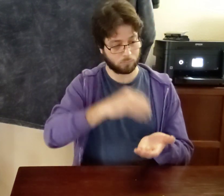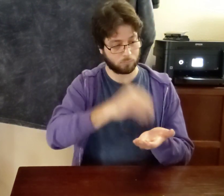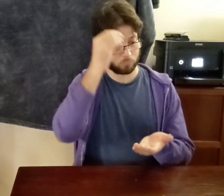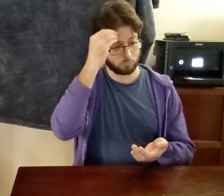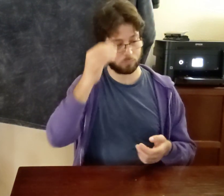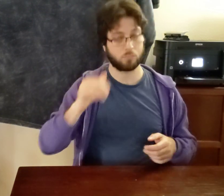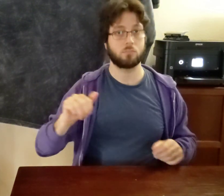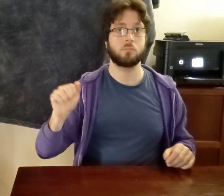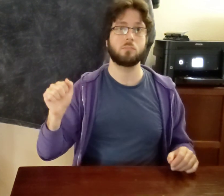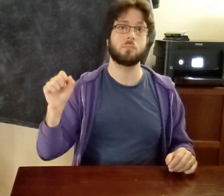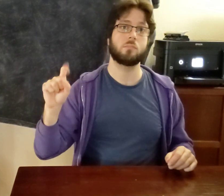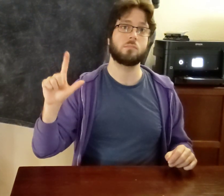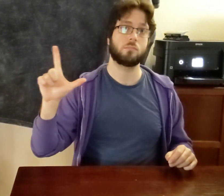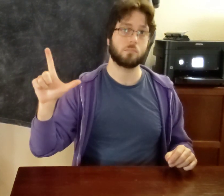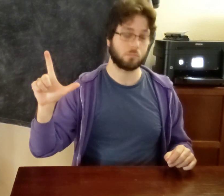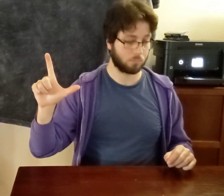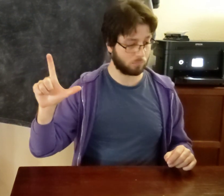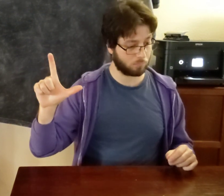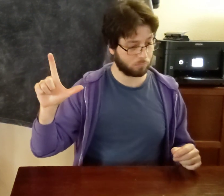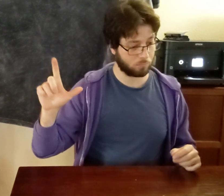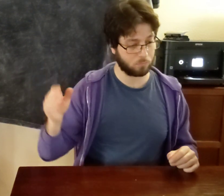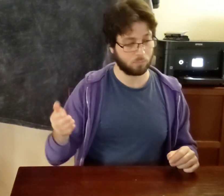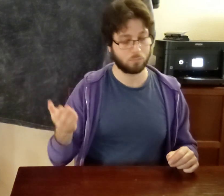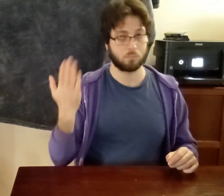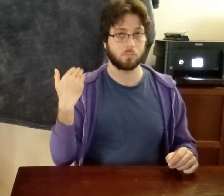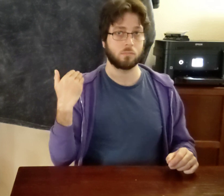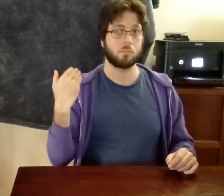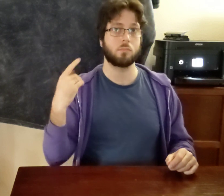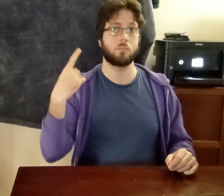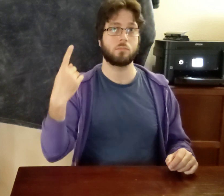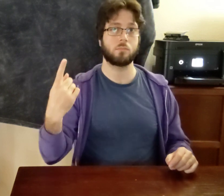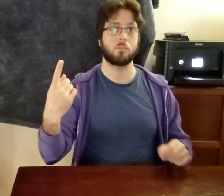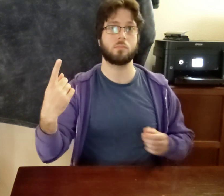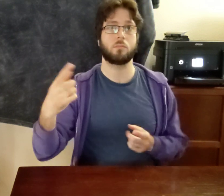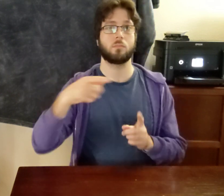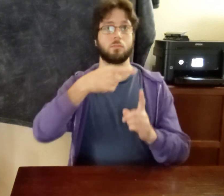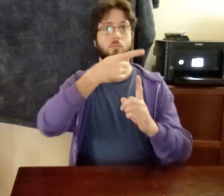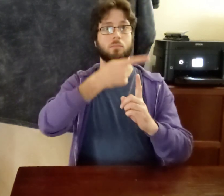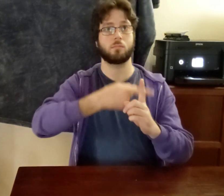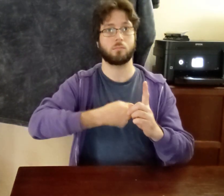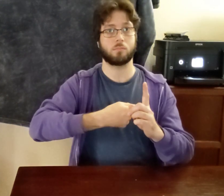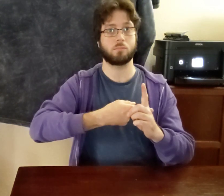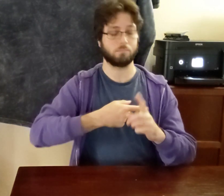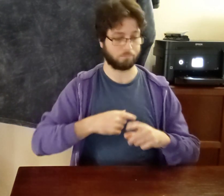LEARN++ A-S-L PAST 1 MONTH